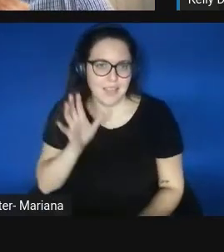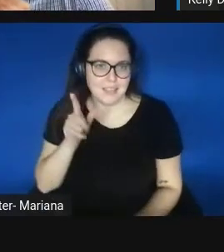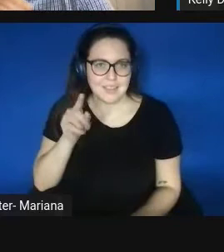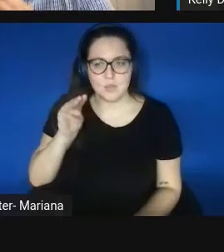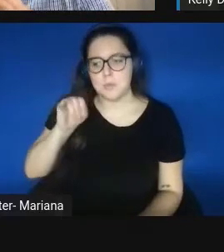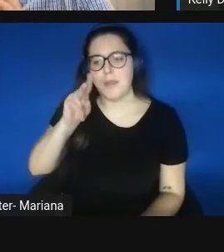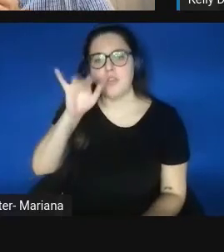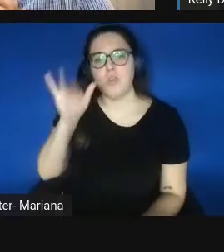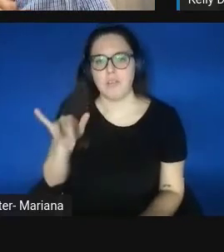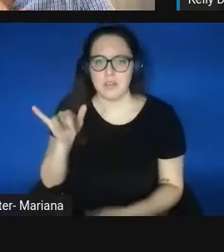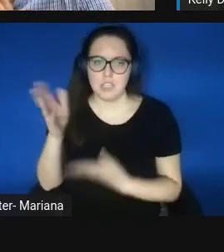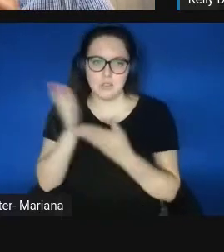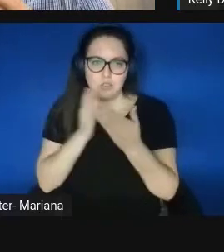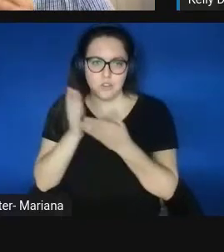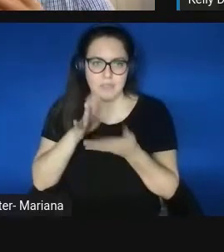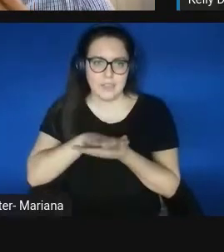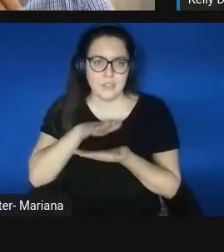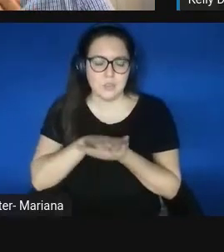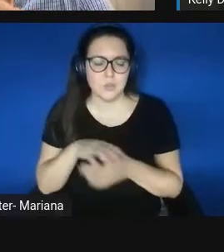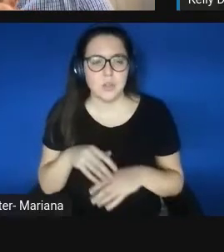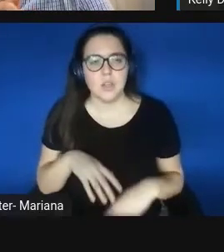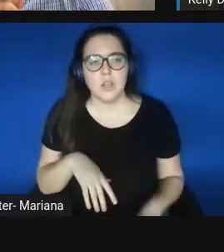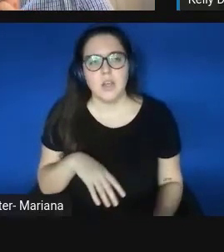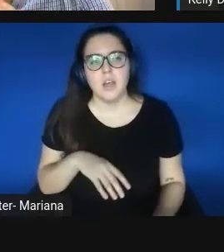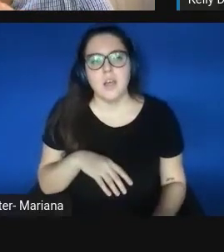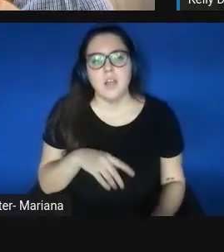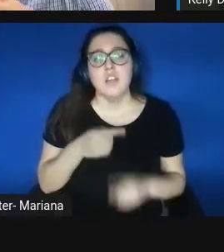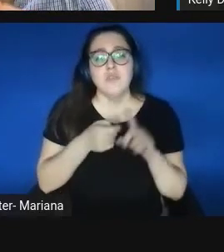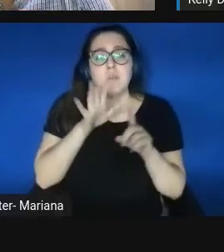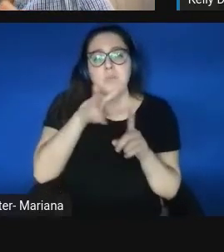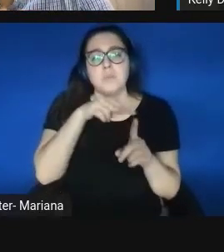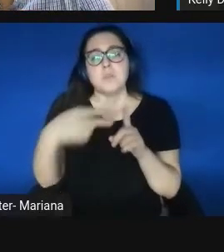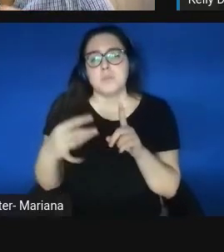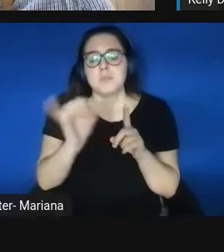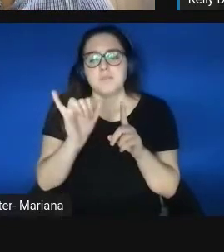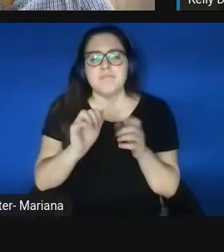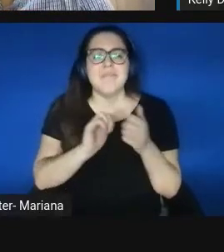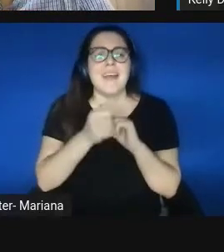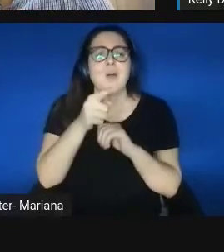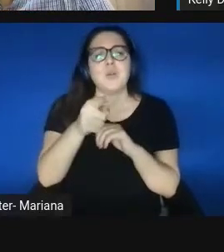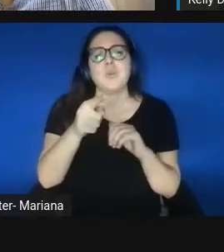right. From your perspective as well, like how have you really leveraged the resources,